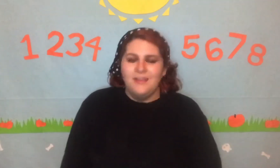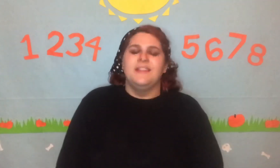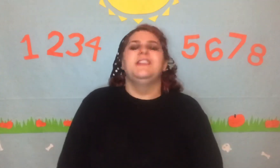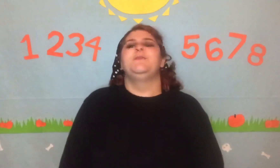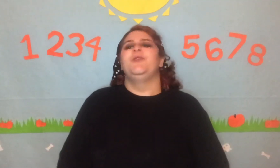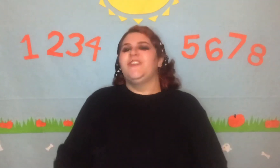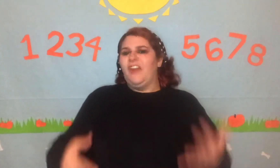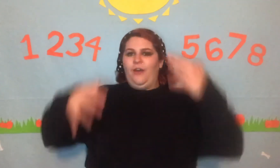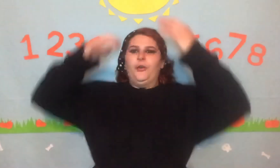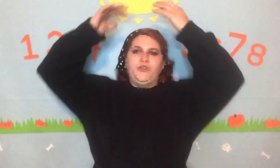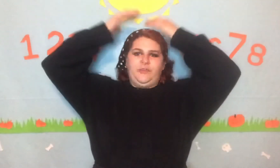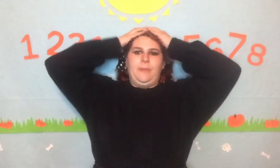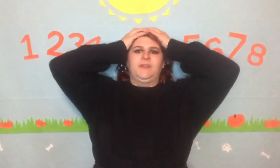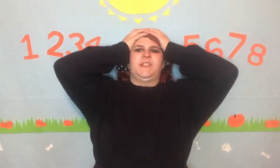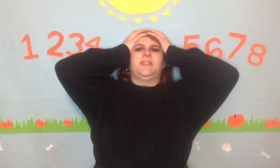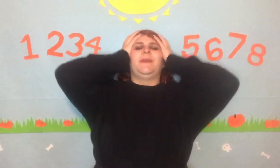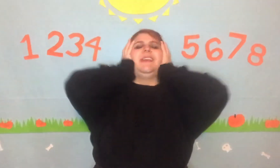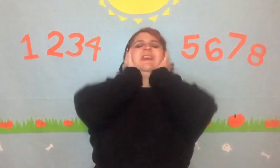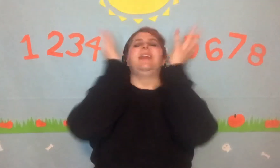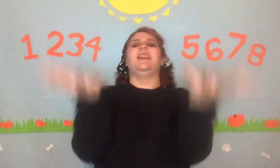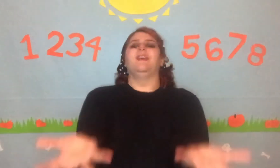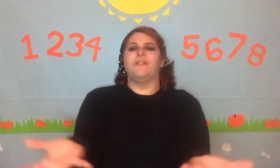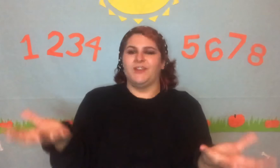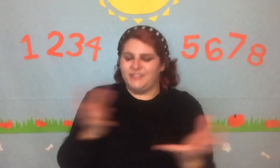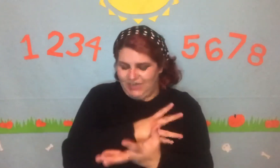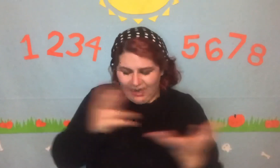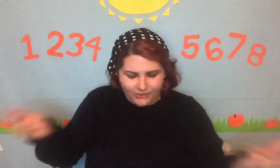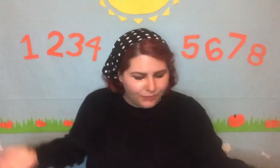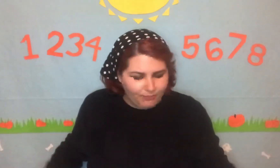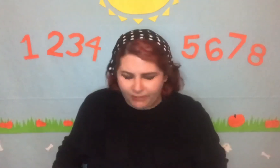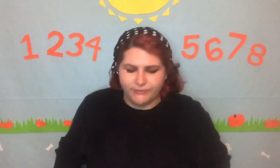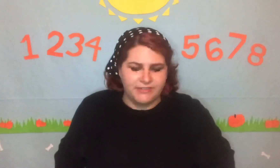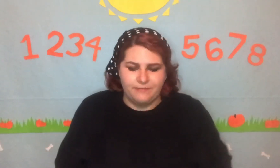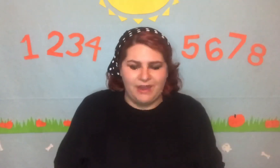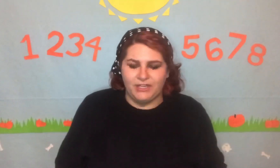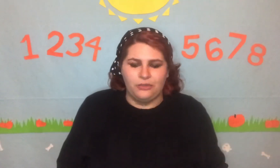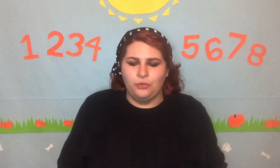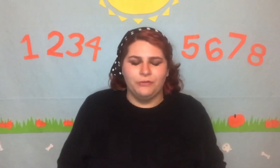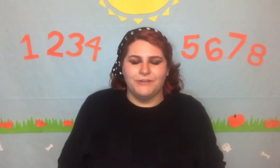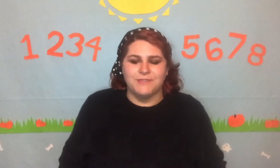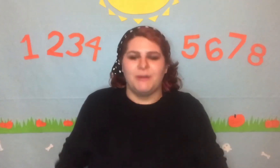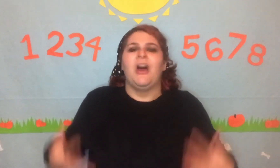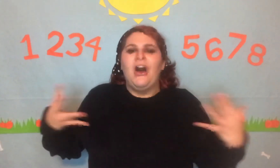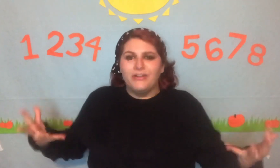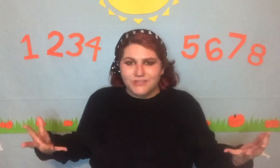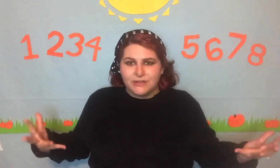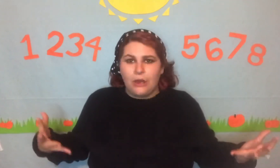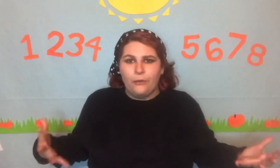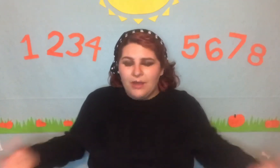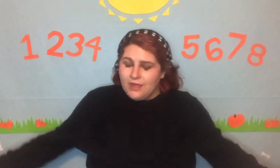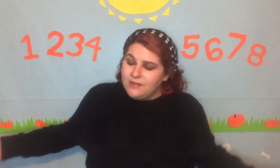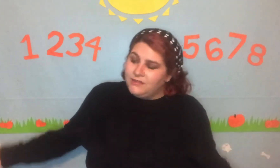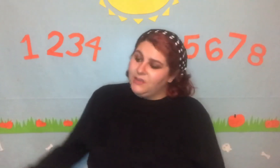This movie not only represents the beginning of the entire Marvel Cinematic Universe but also the